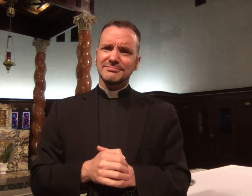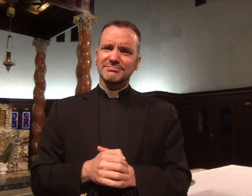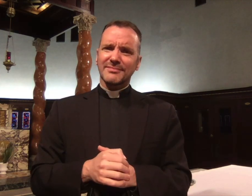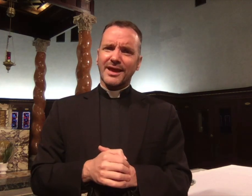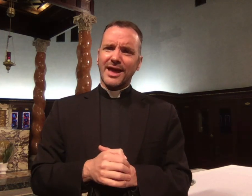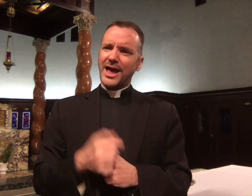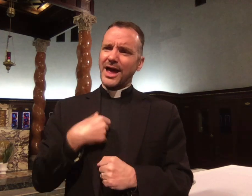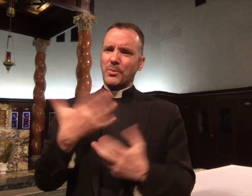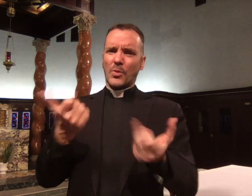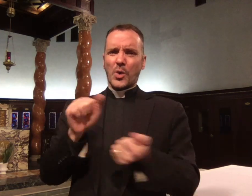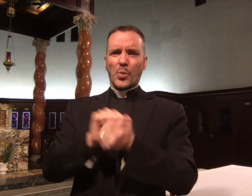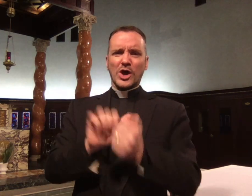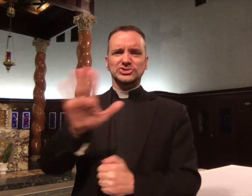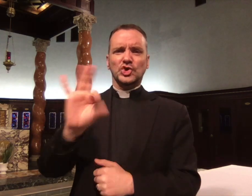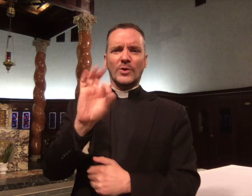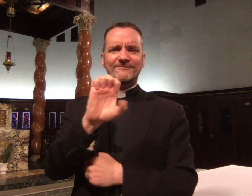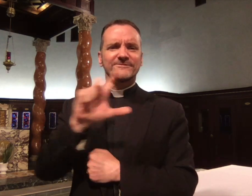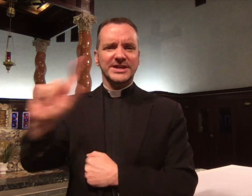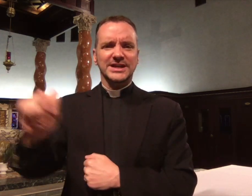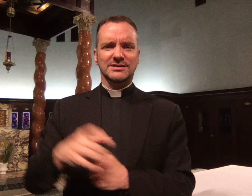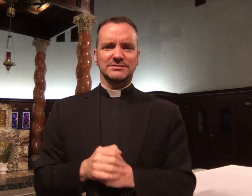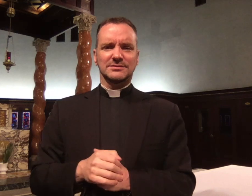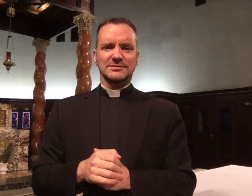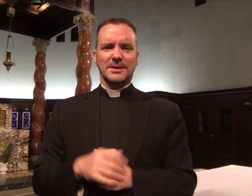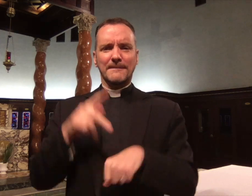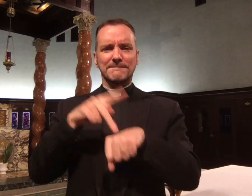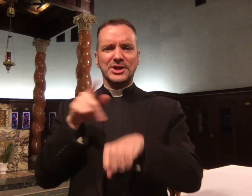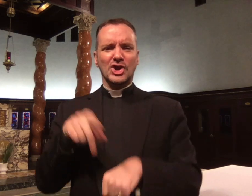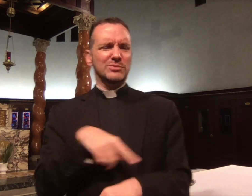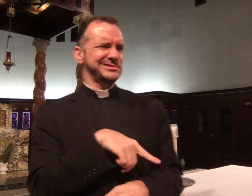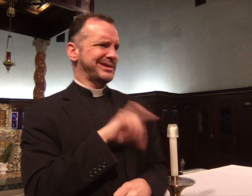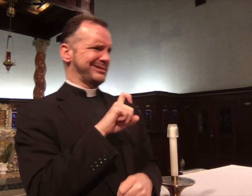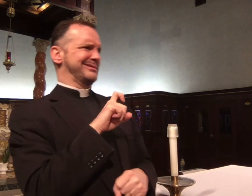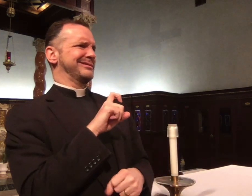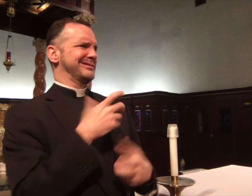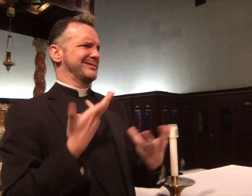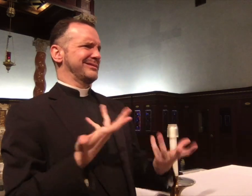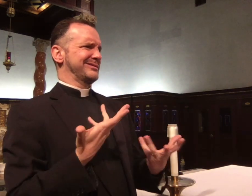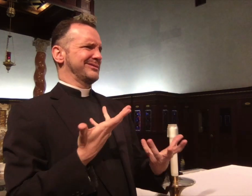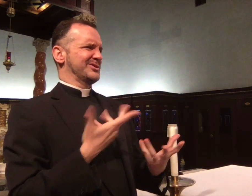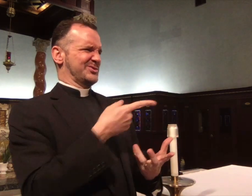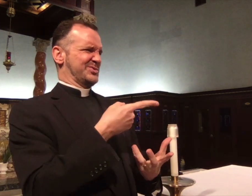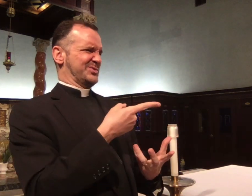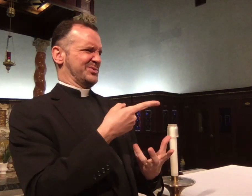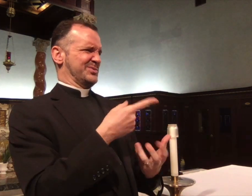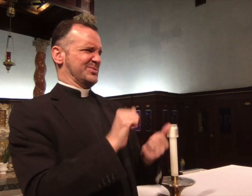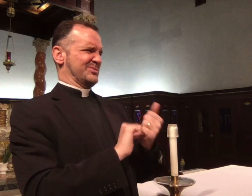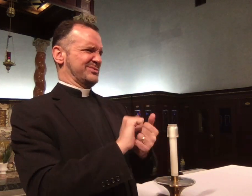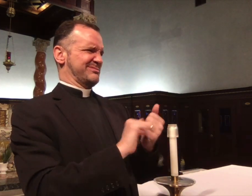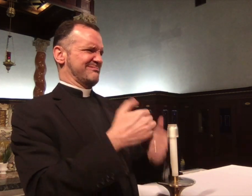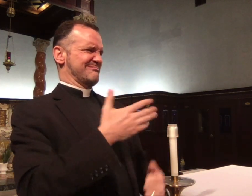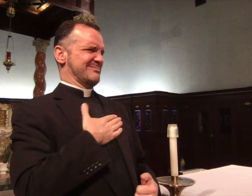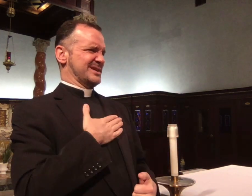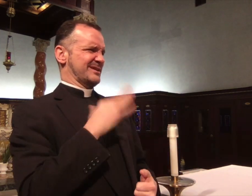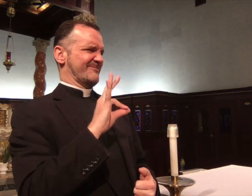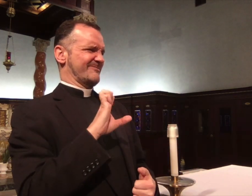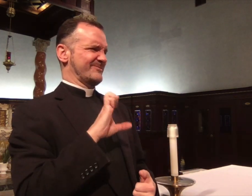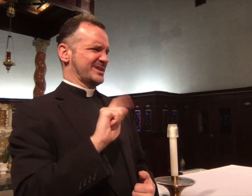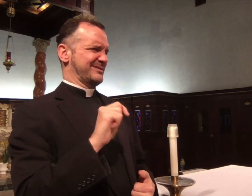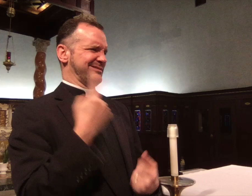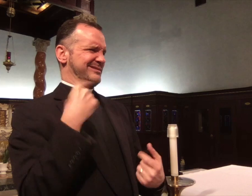himself. We hear in the gospel Jesus tell Peter, "I want to wash your feet," and